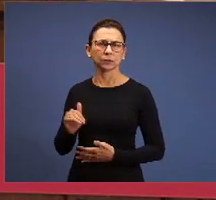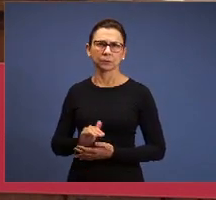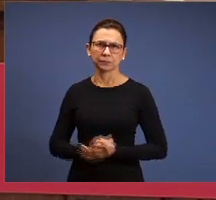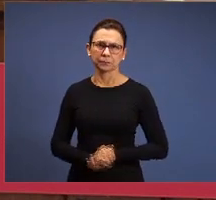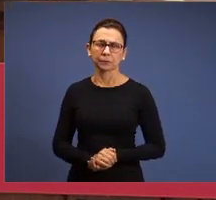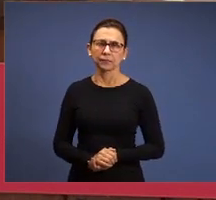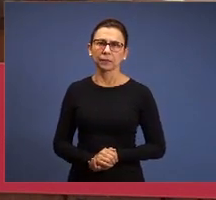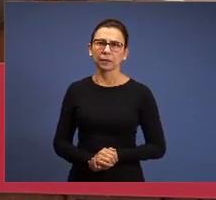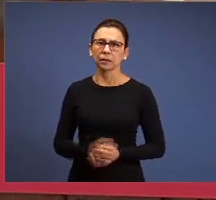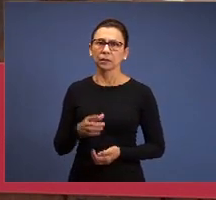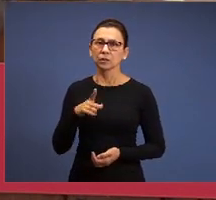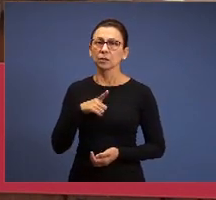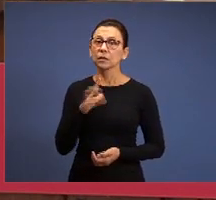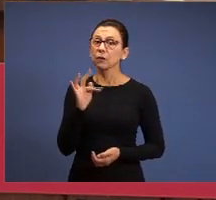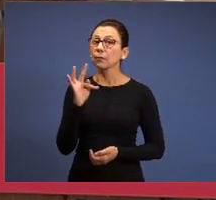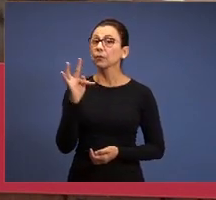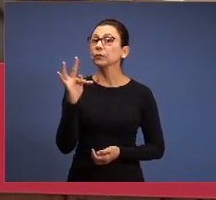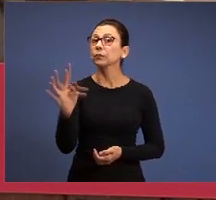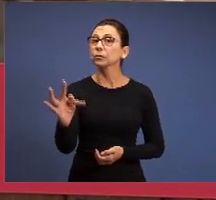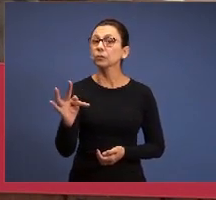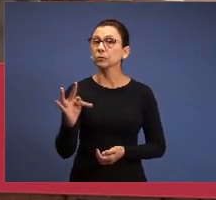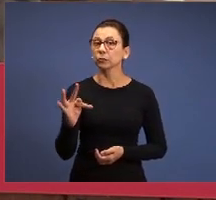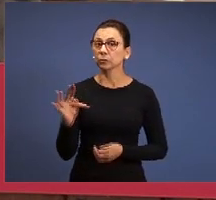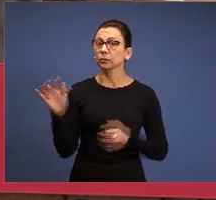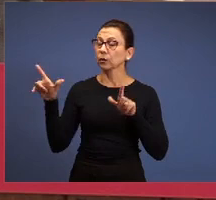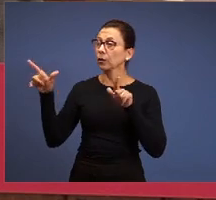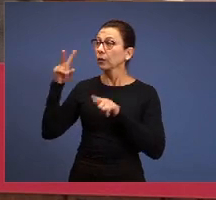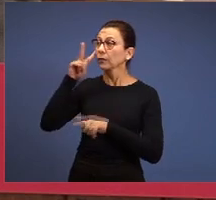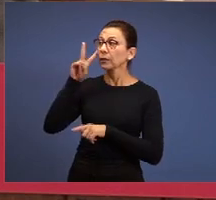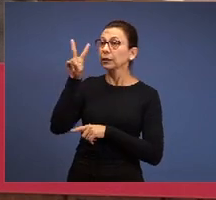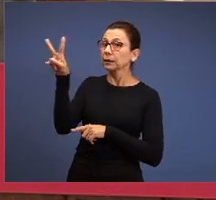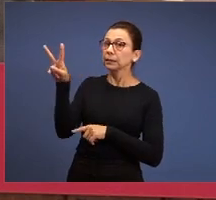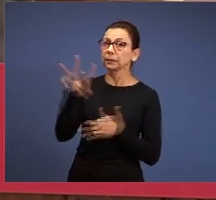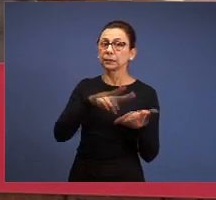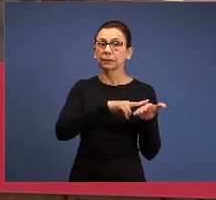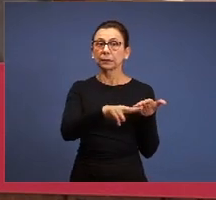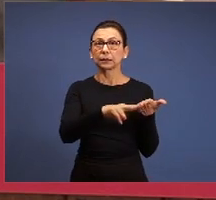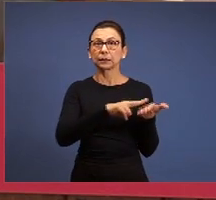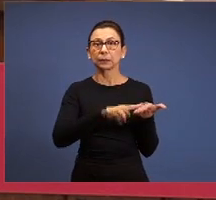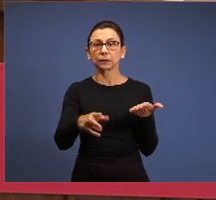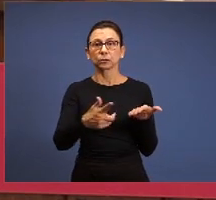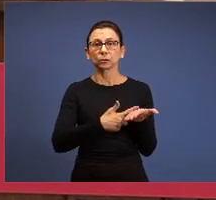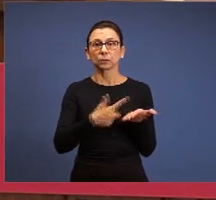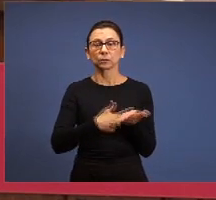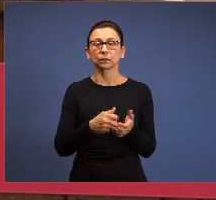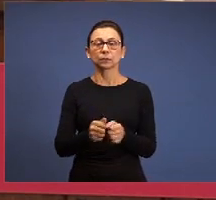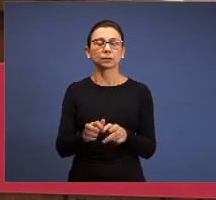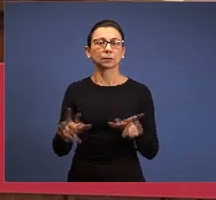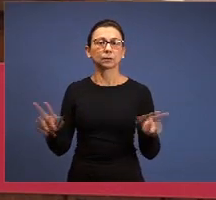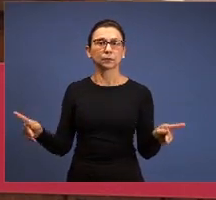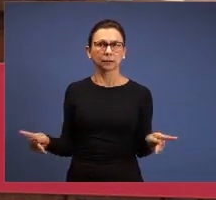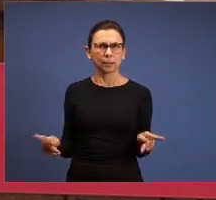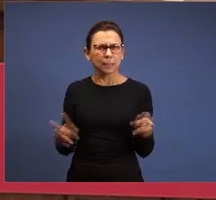the future and its here, its on the letters, on the book of Revelation that is a book full of mysteries.